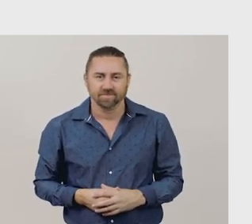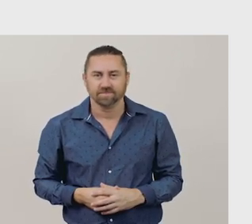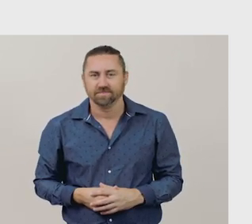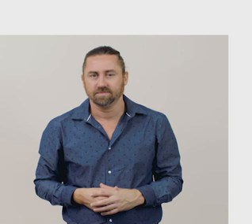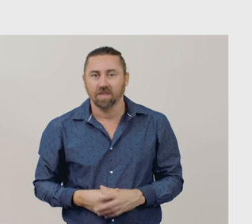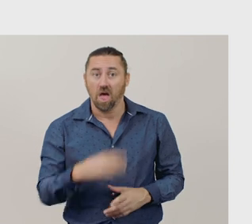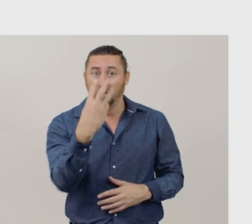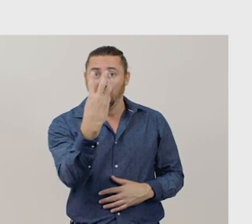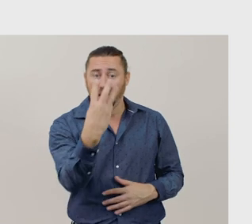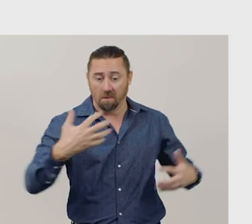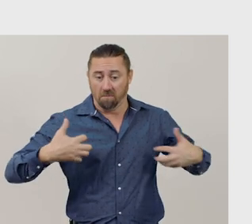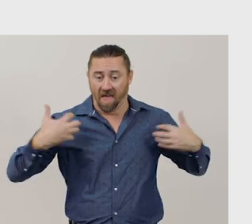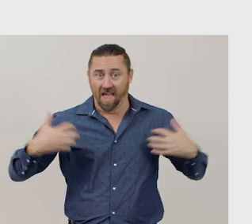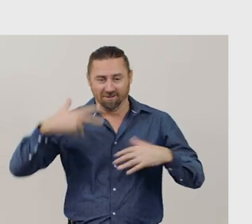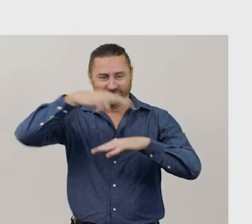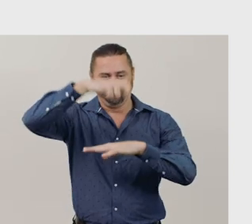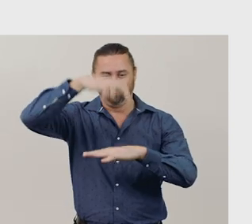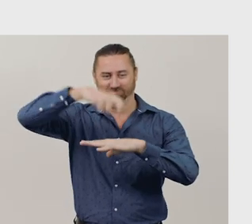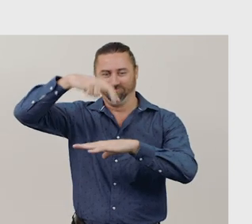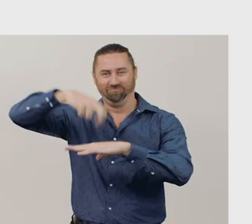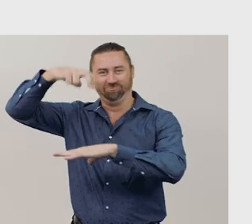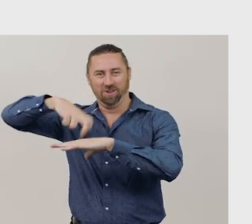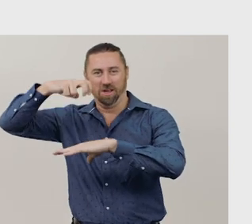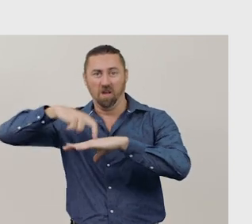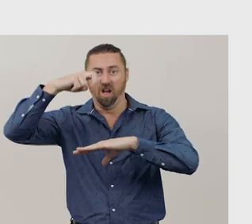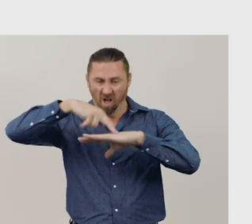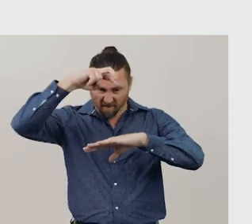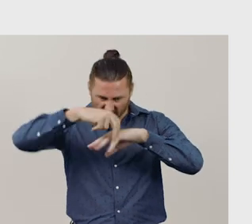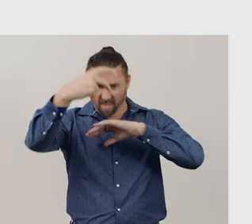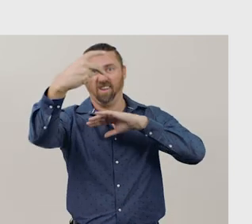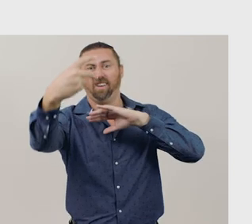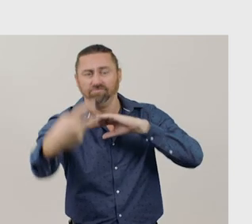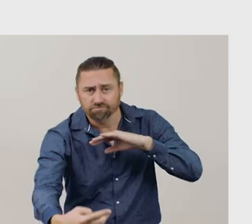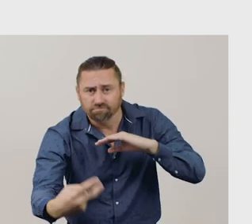3 little monkeys jumping on the bed. 1 fell off and bumped his head.